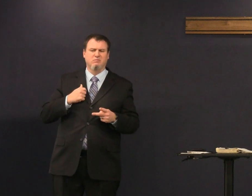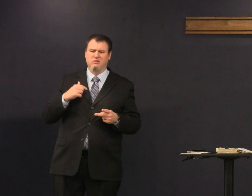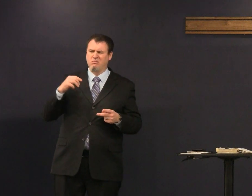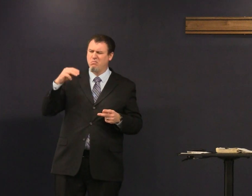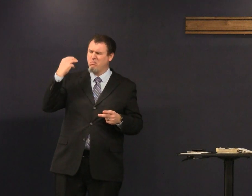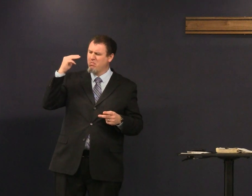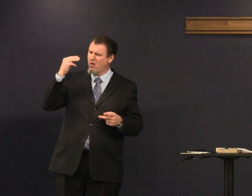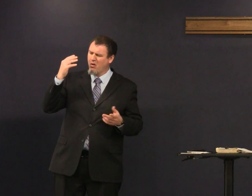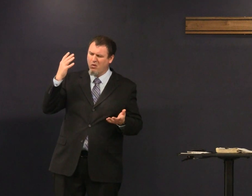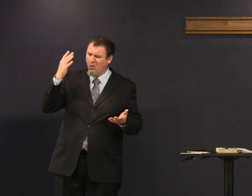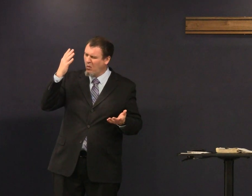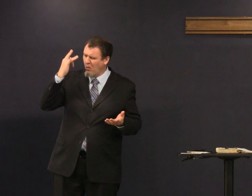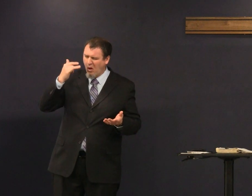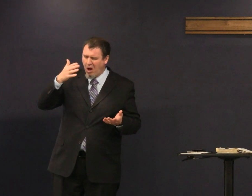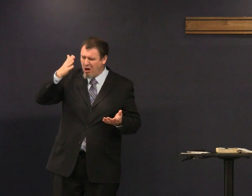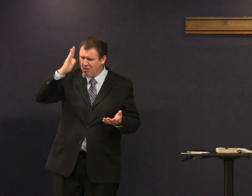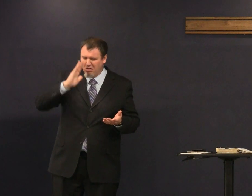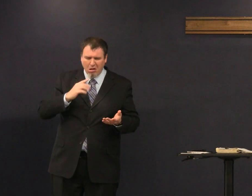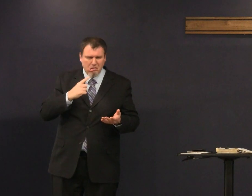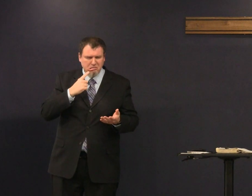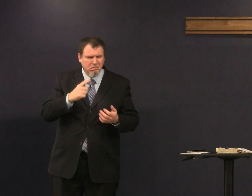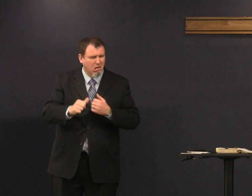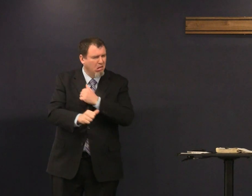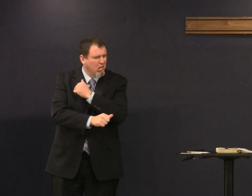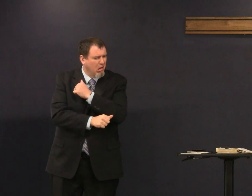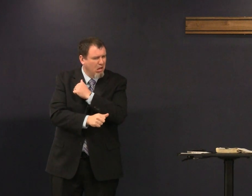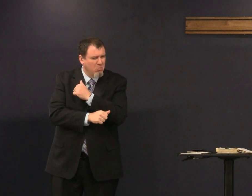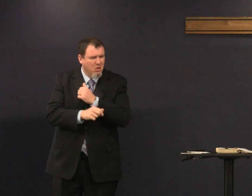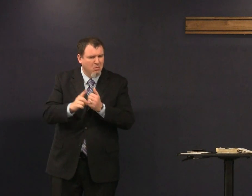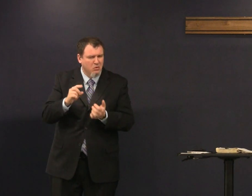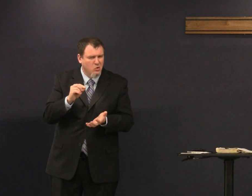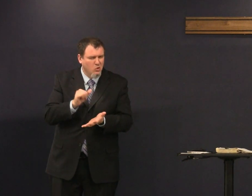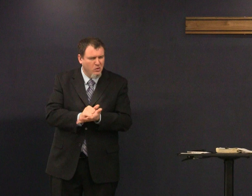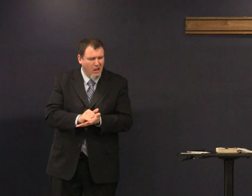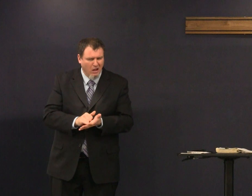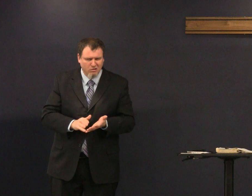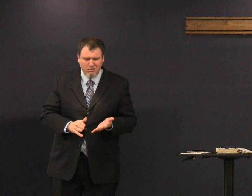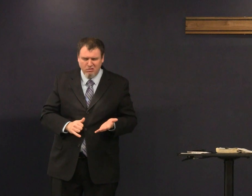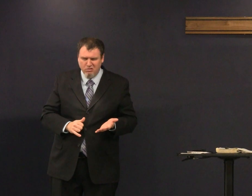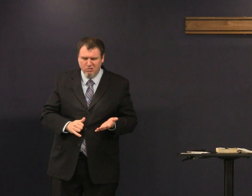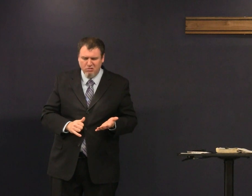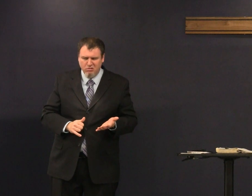and people ask me well Mark why did God tell Abraham to do that